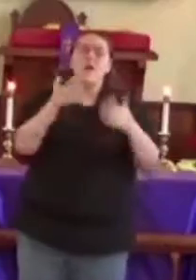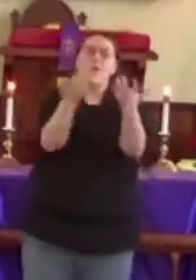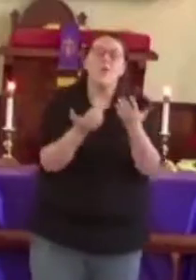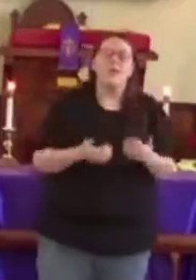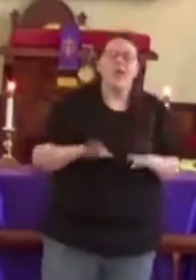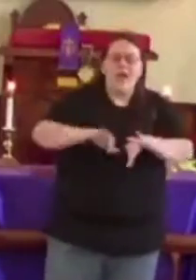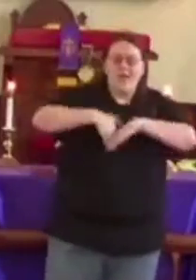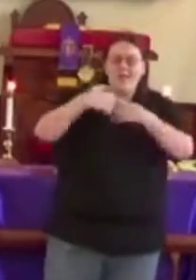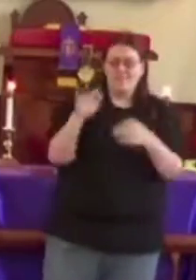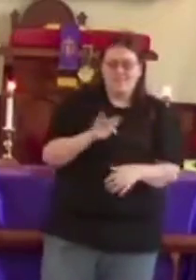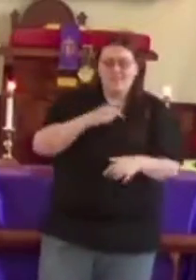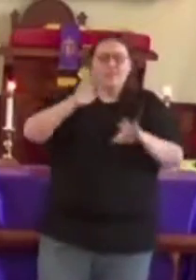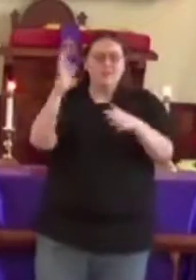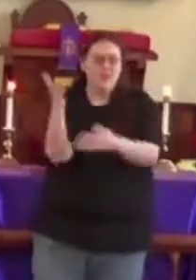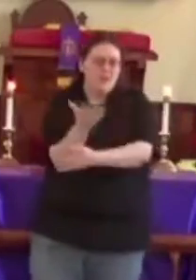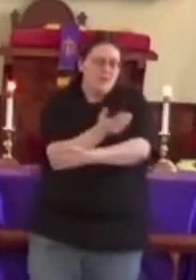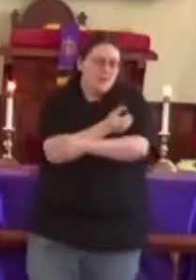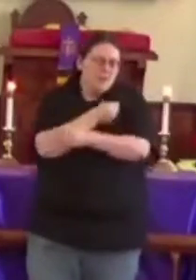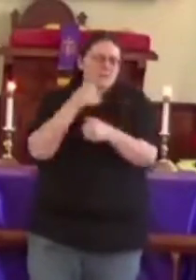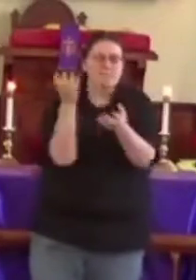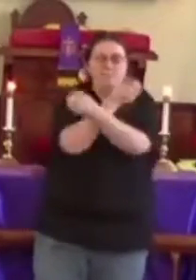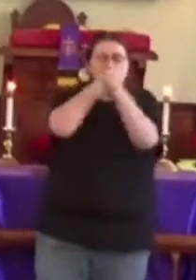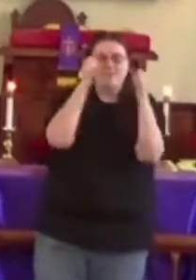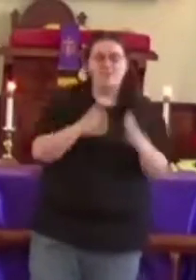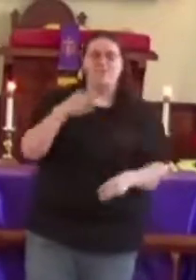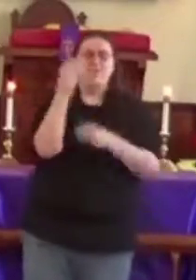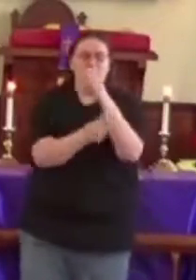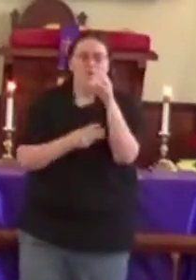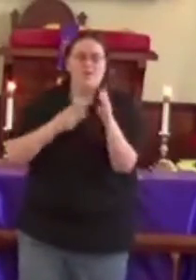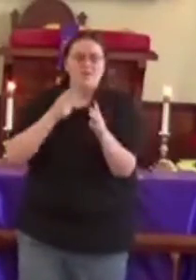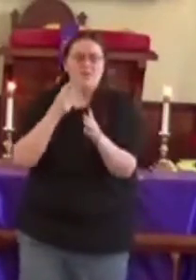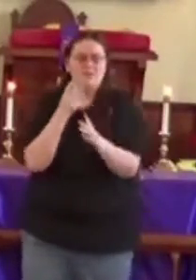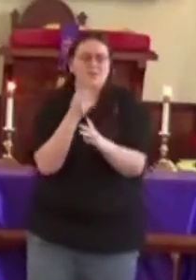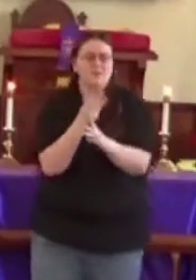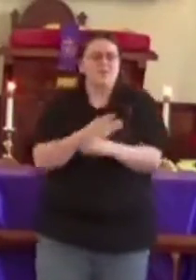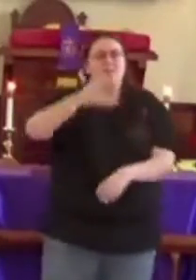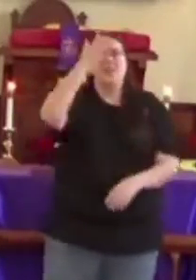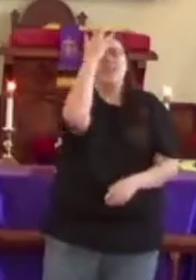How did it feel to hold the savior of the world